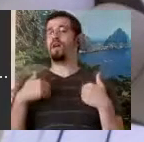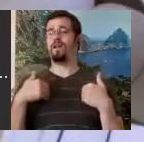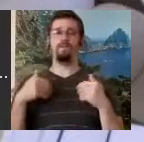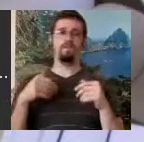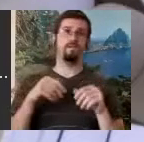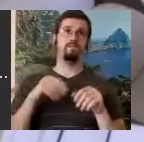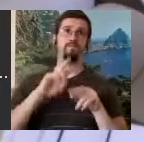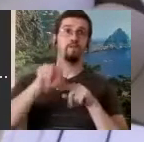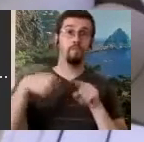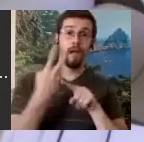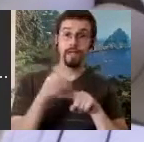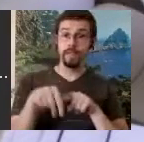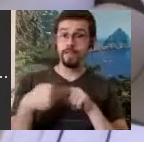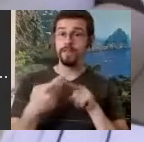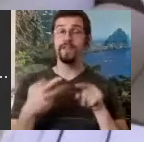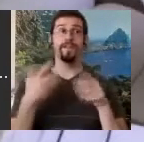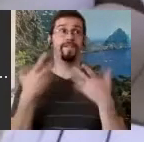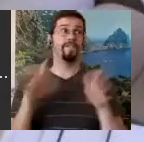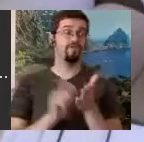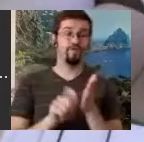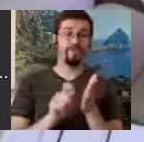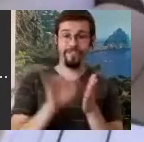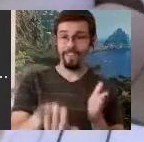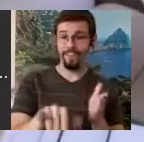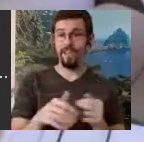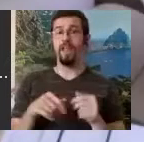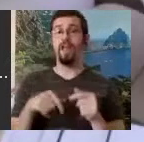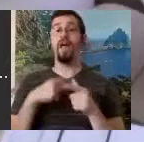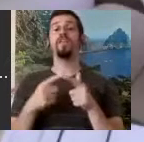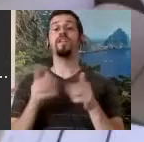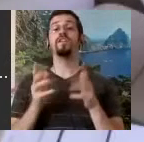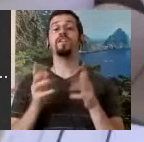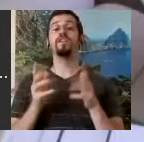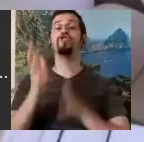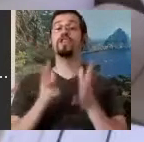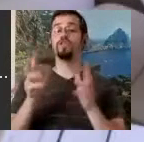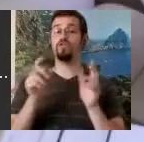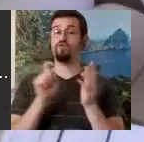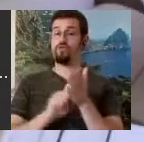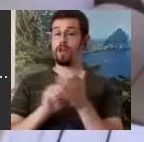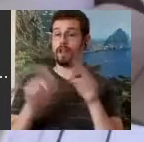stuff. And then the Gesture Writing analysis area which is kind of for